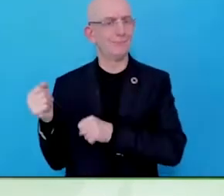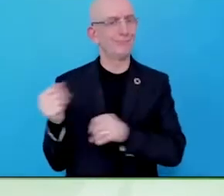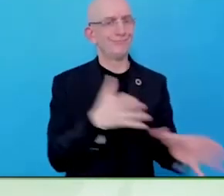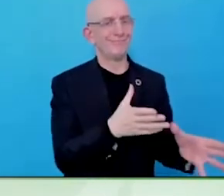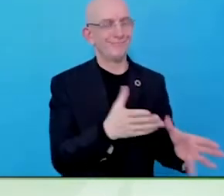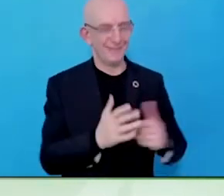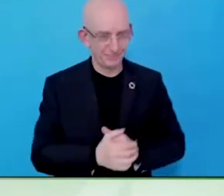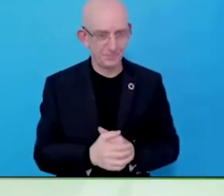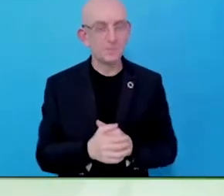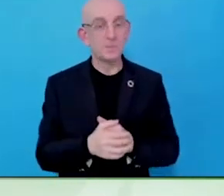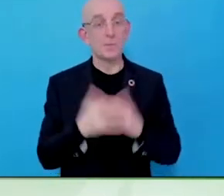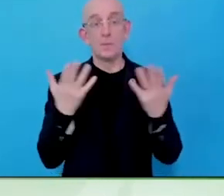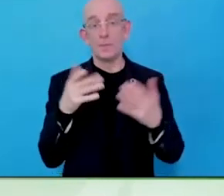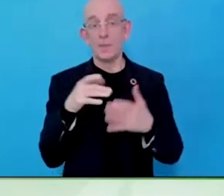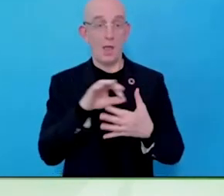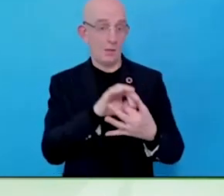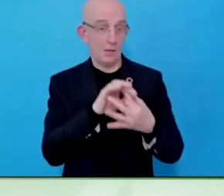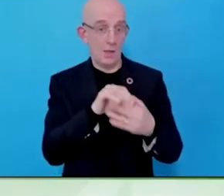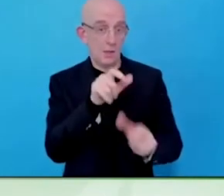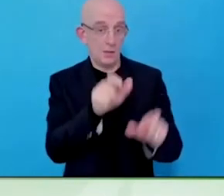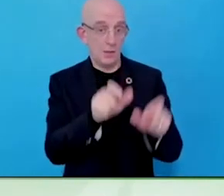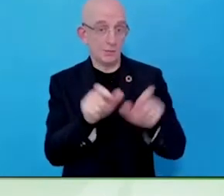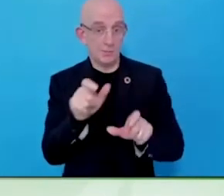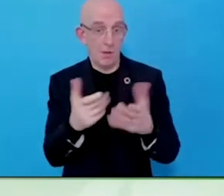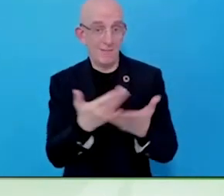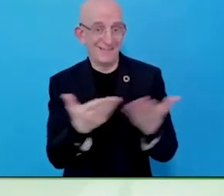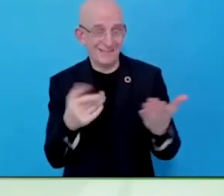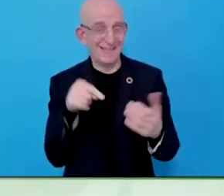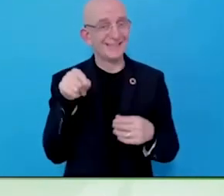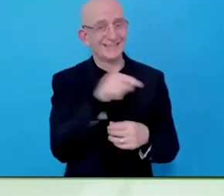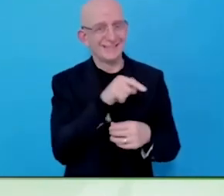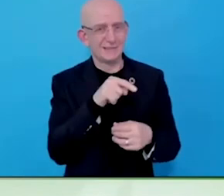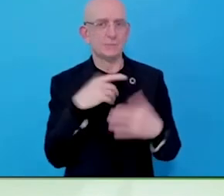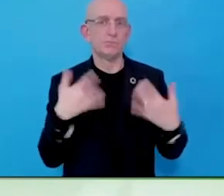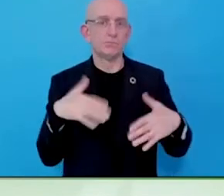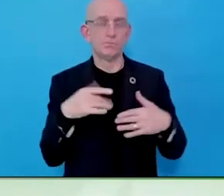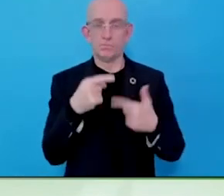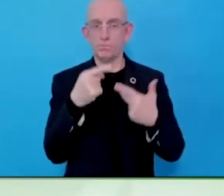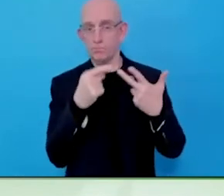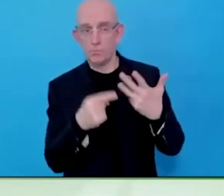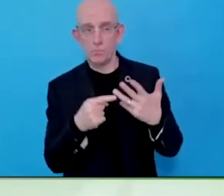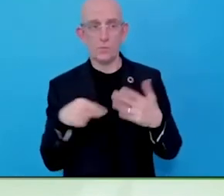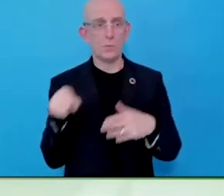procurement, is that not also an opportunity for us to learn either sides of the coin? Absolutely!